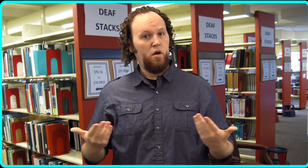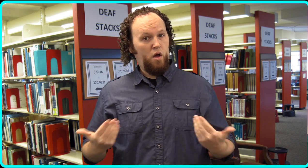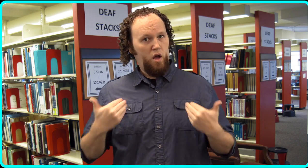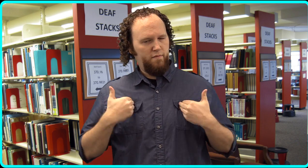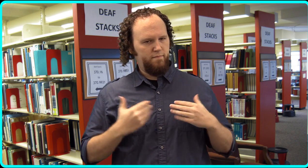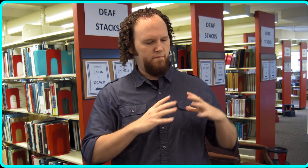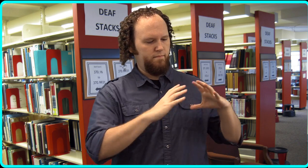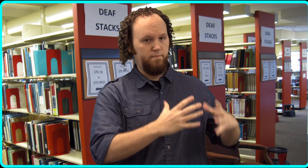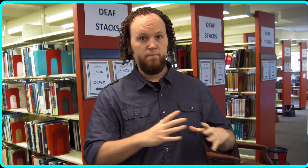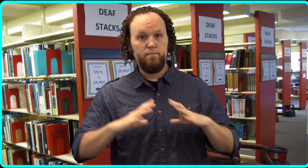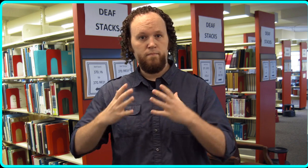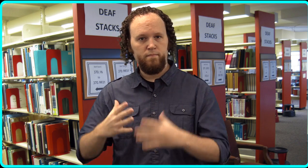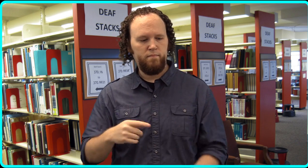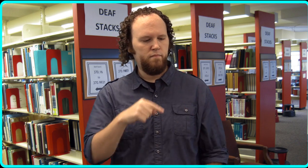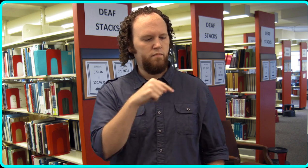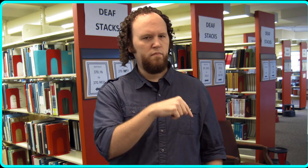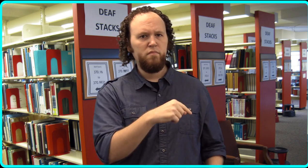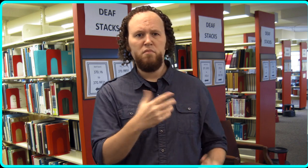We have two kinds of books: